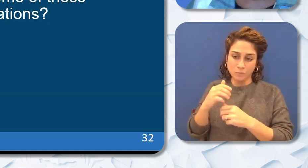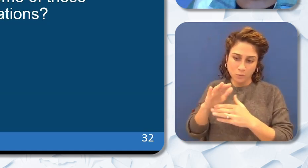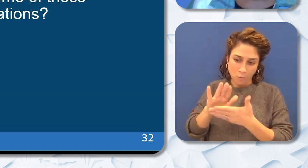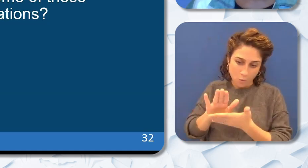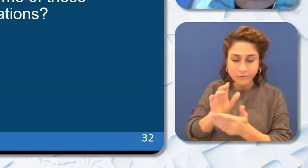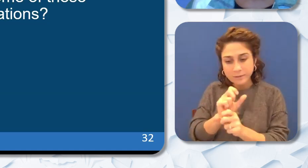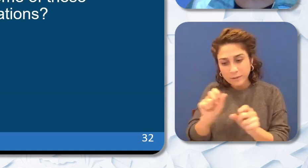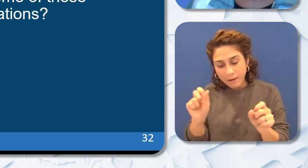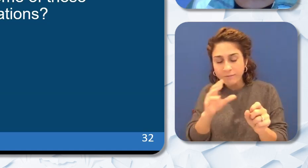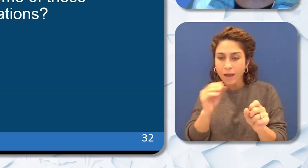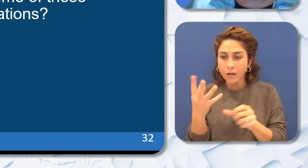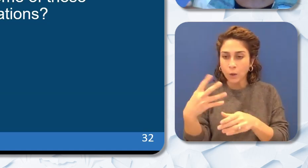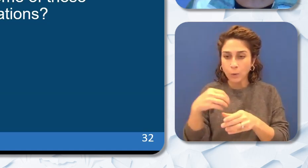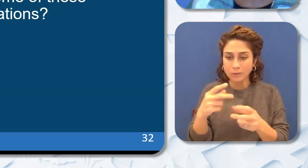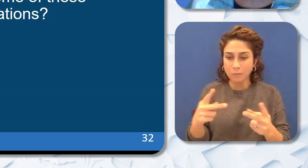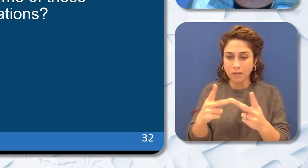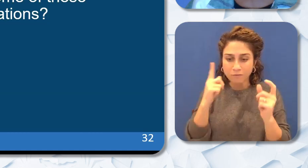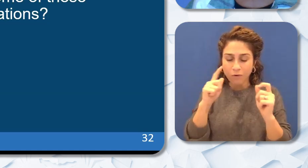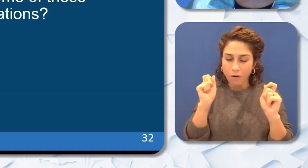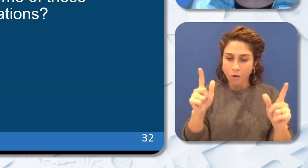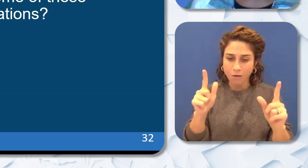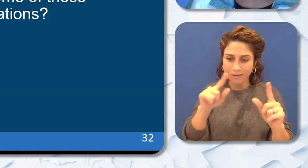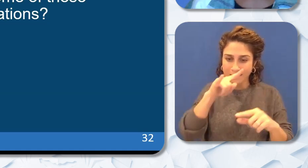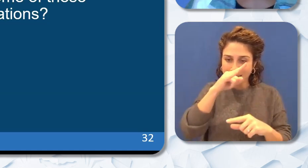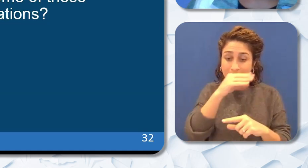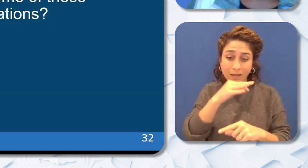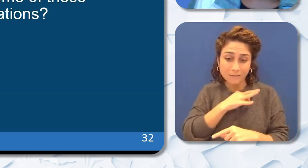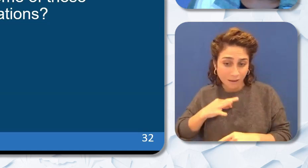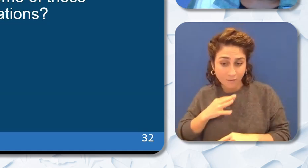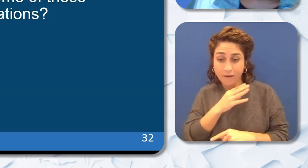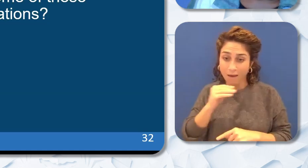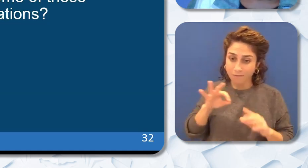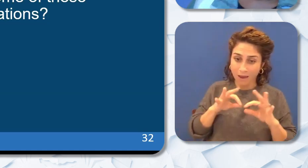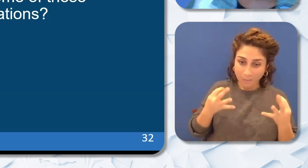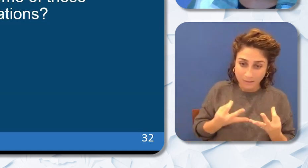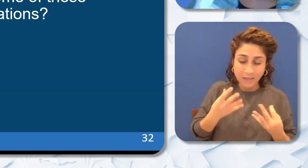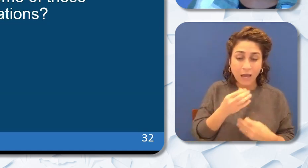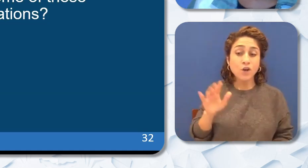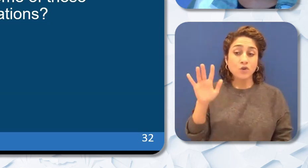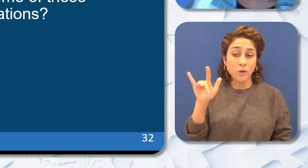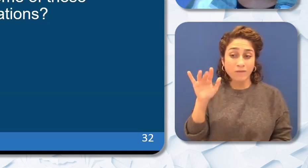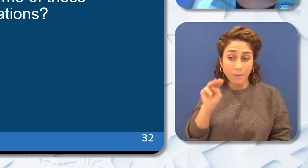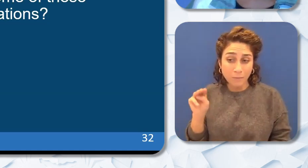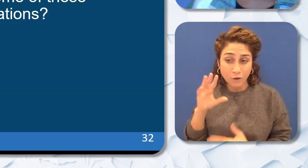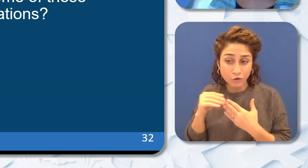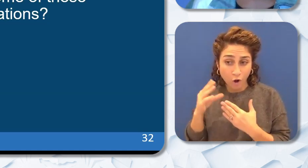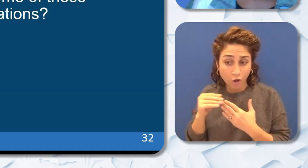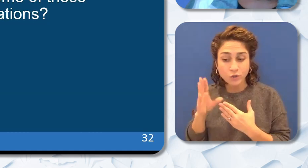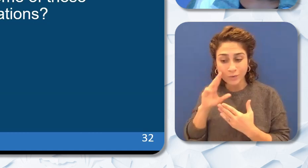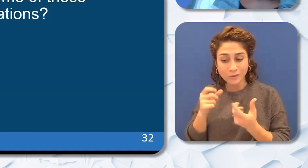kids and families and and staff and the the 25 million dollars supporting our National Board